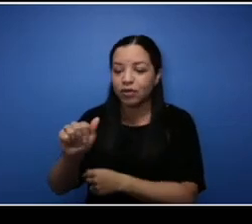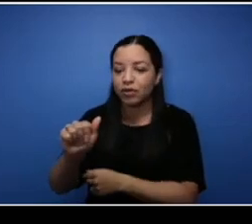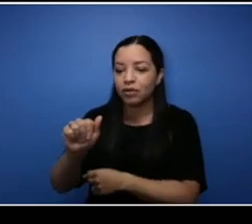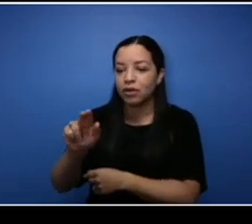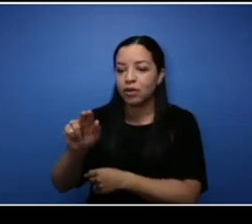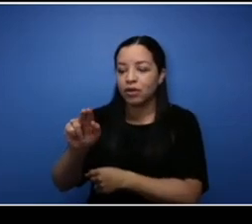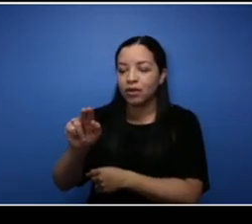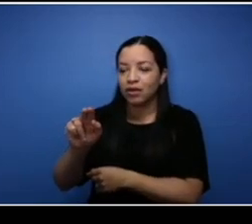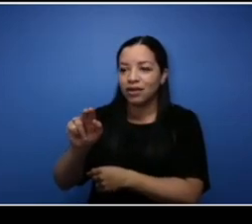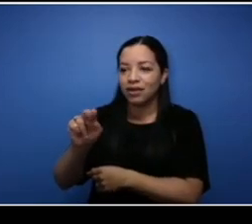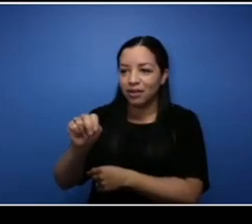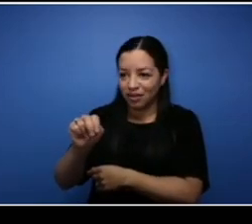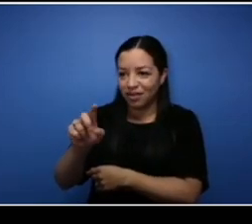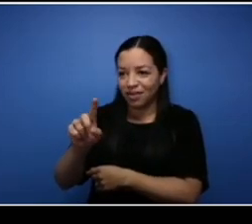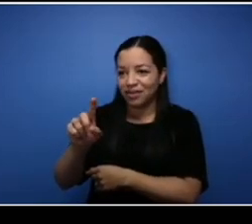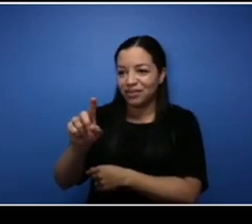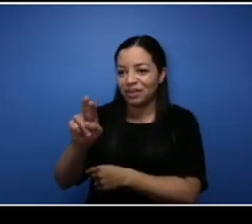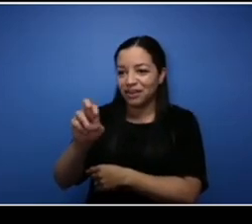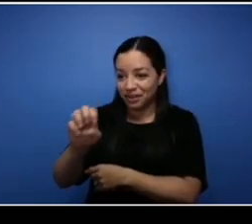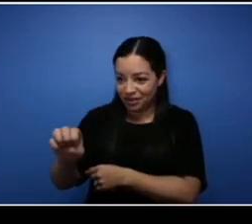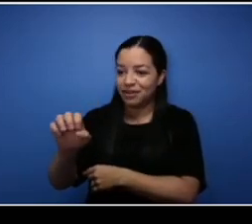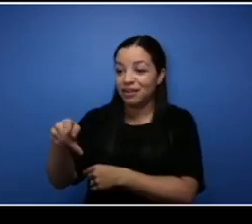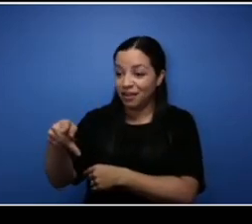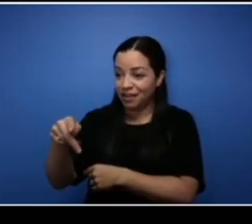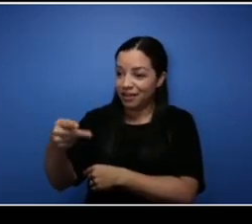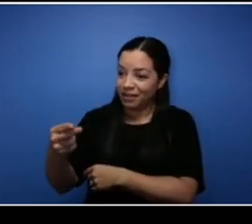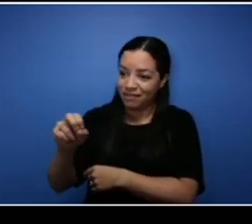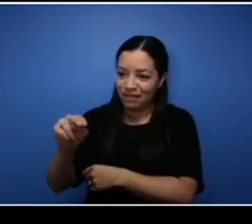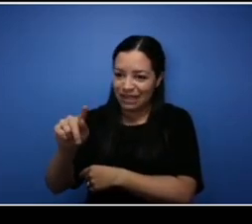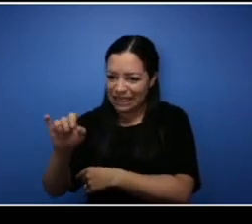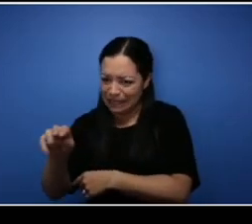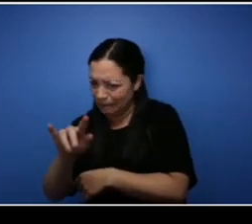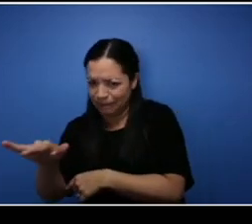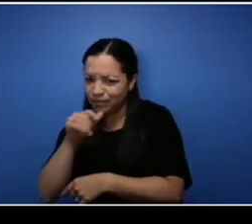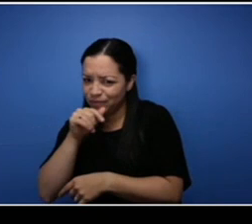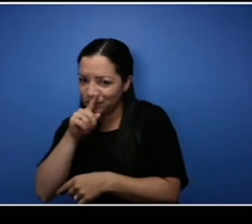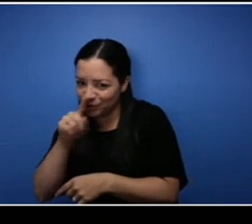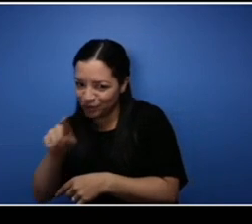be posted in the chat for you to fill out and submit at the end. So before we get into